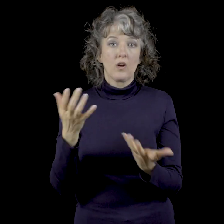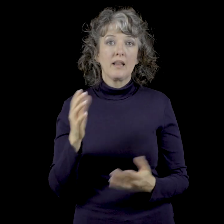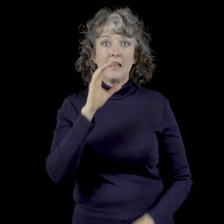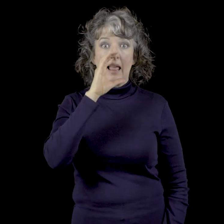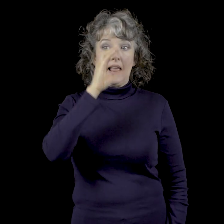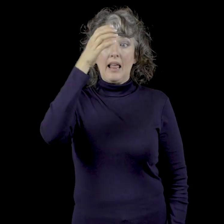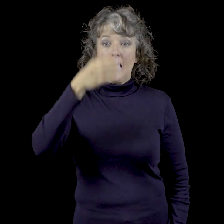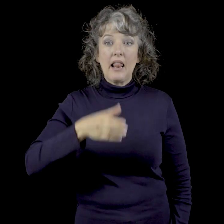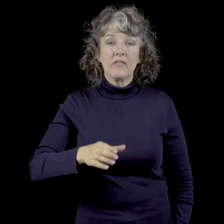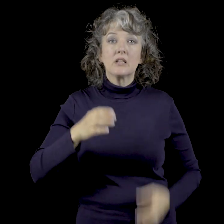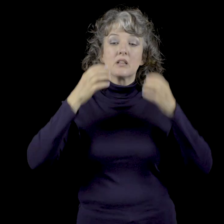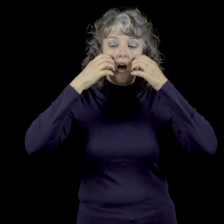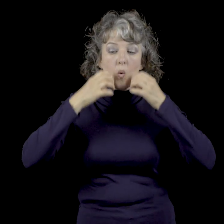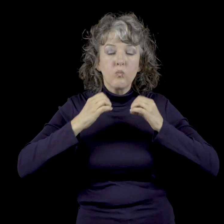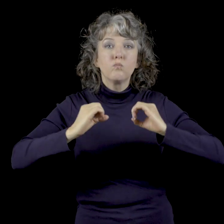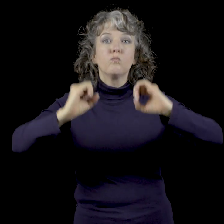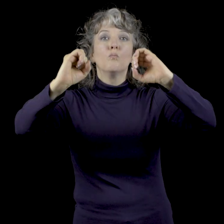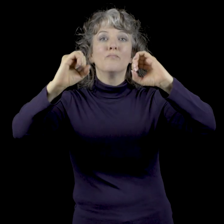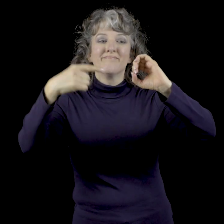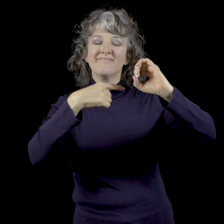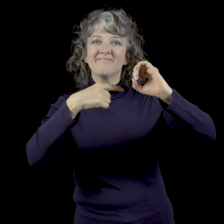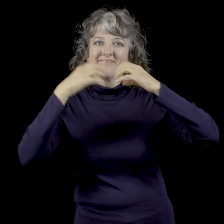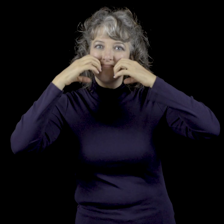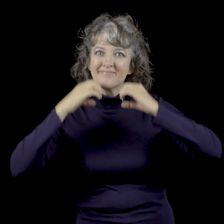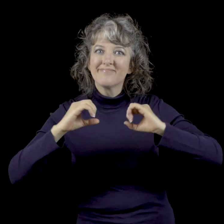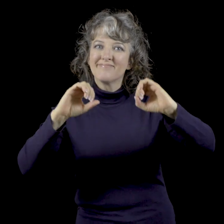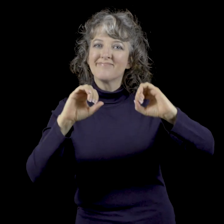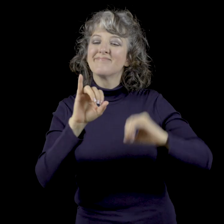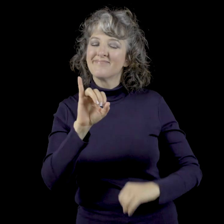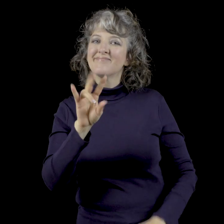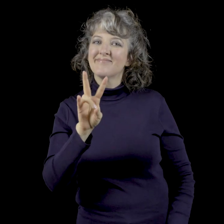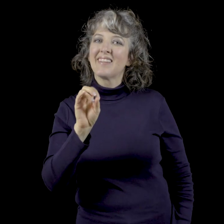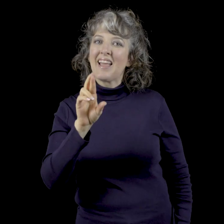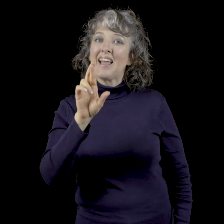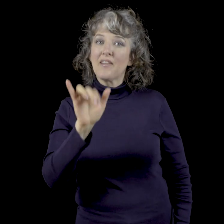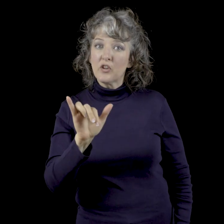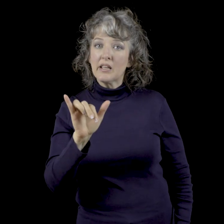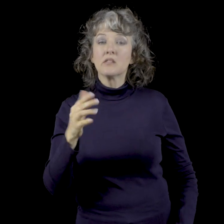What about an elephant tusk? Those are ivories. I-V-O-R-Y